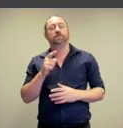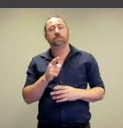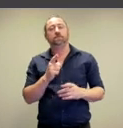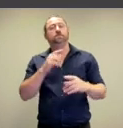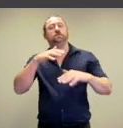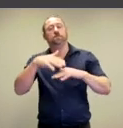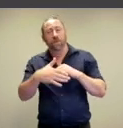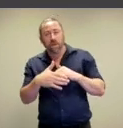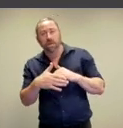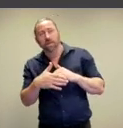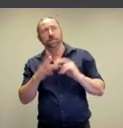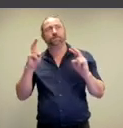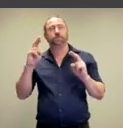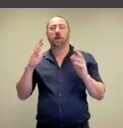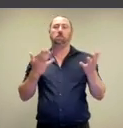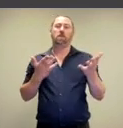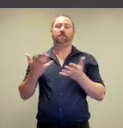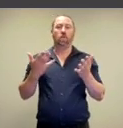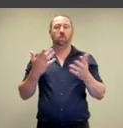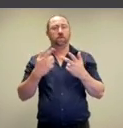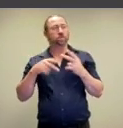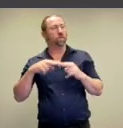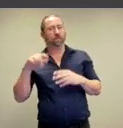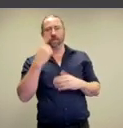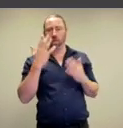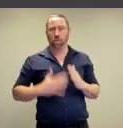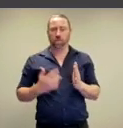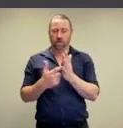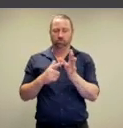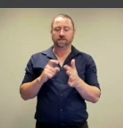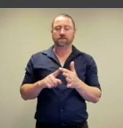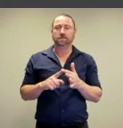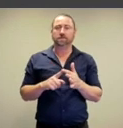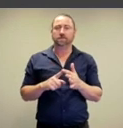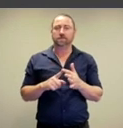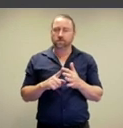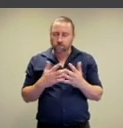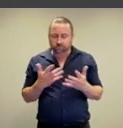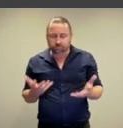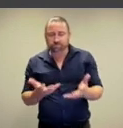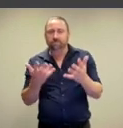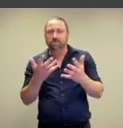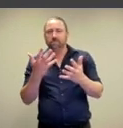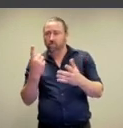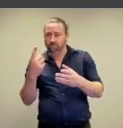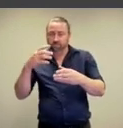This work is also about a kind of performance of